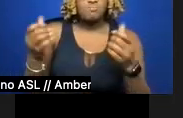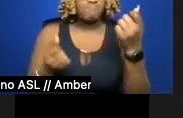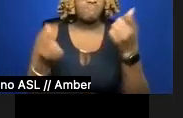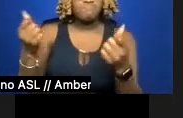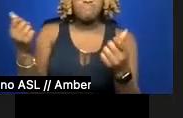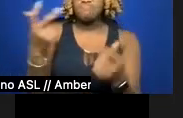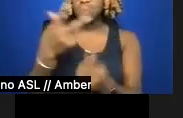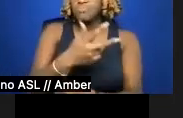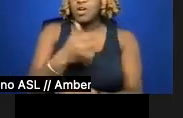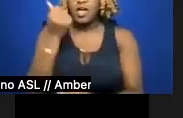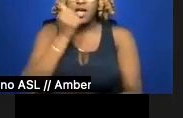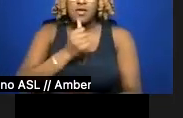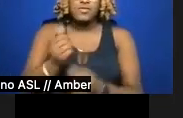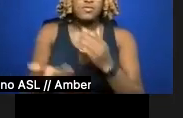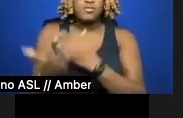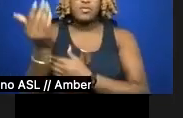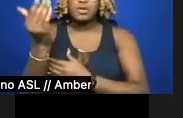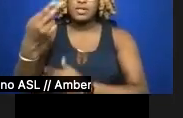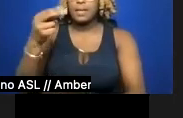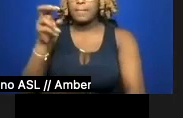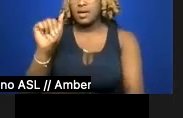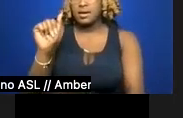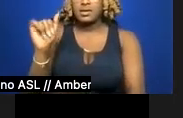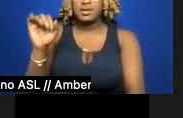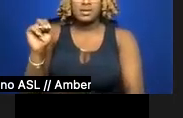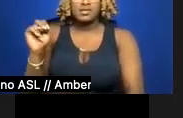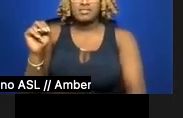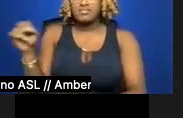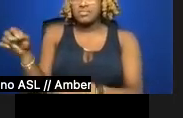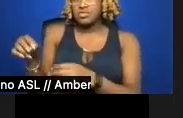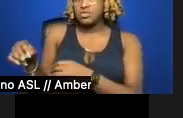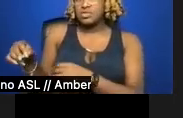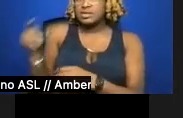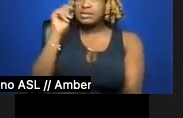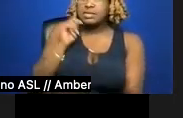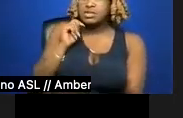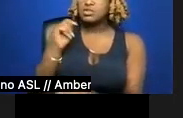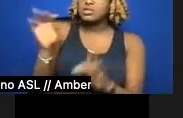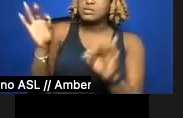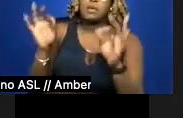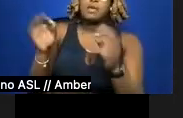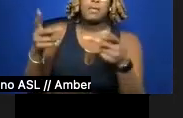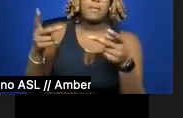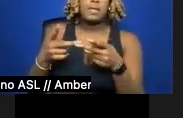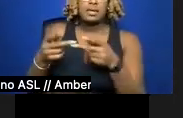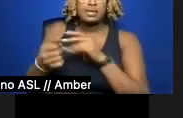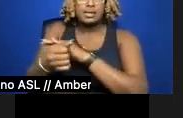a degenerate's haven hidden plainly off Route 66. On the way to school, my cheeks